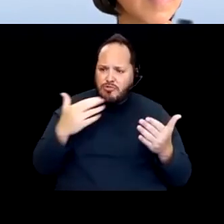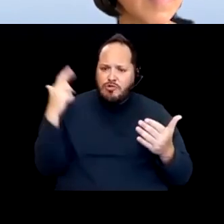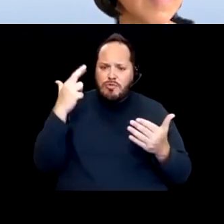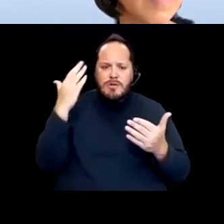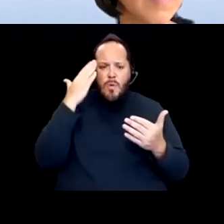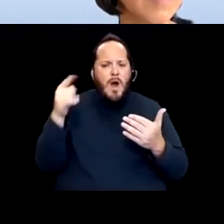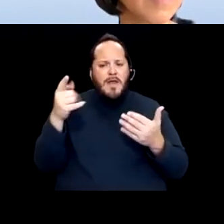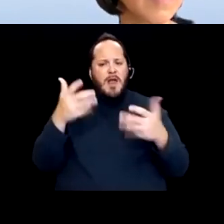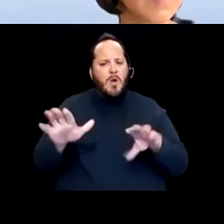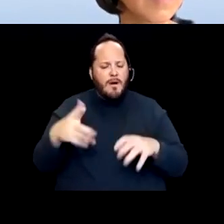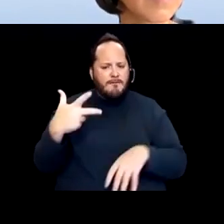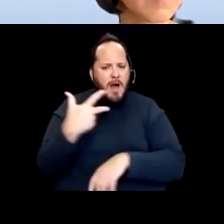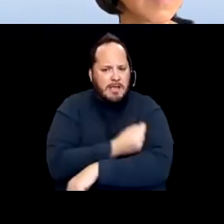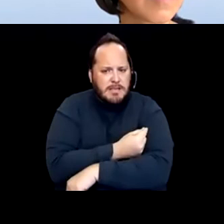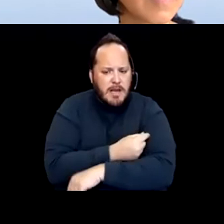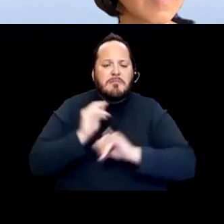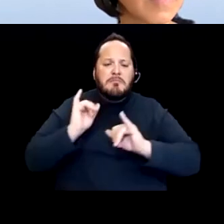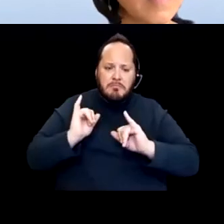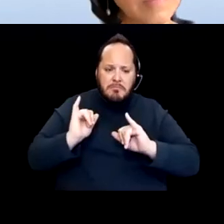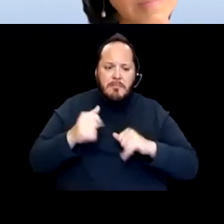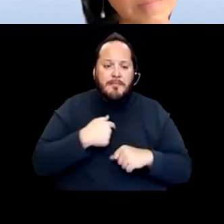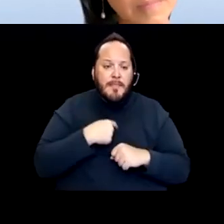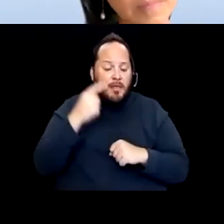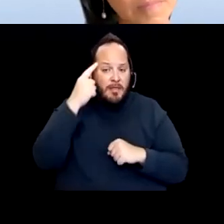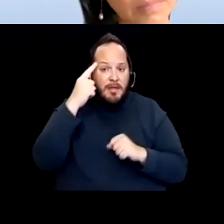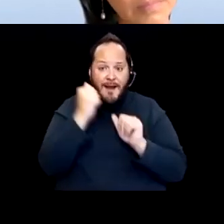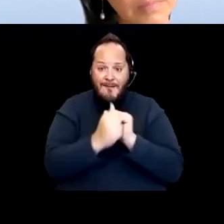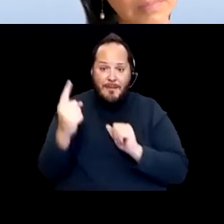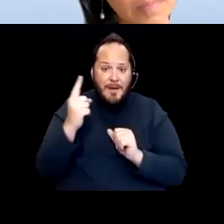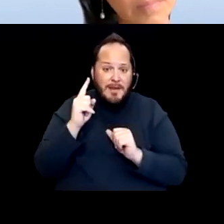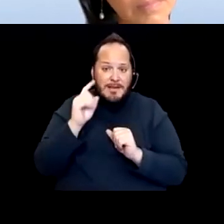And I think that everybody's opinion is extremely valid.